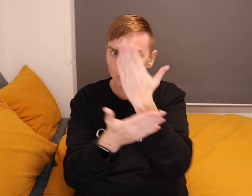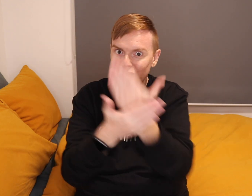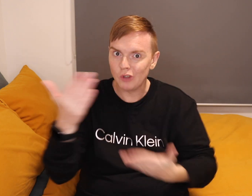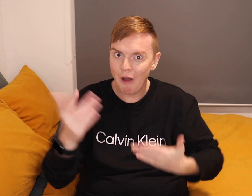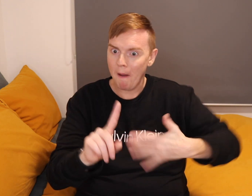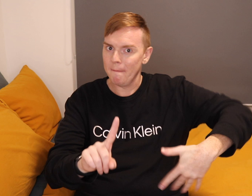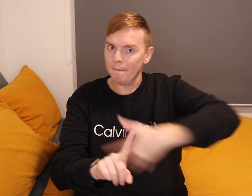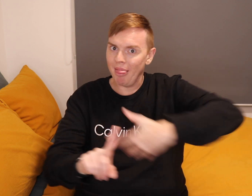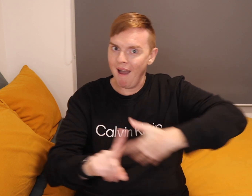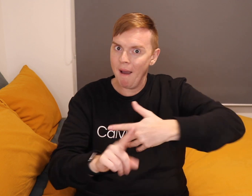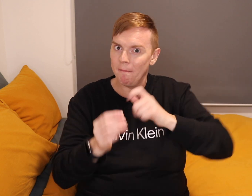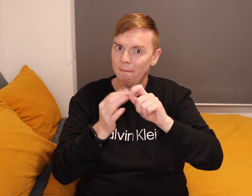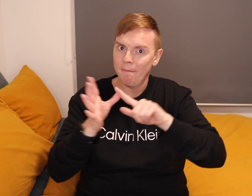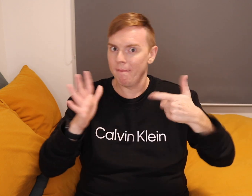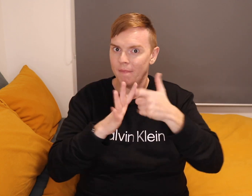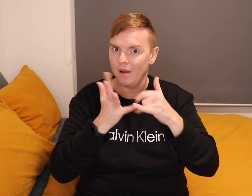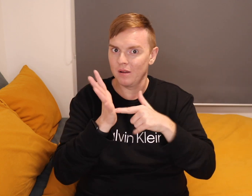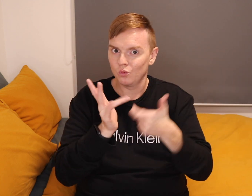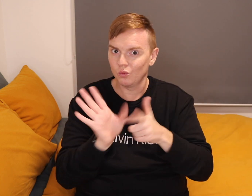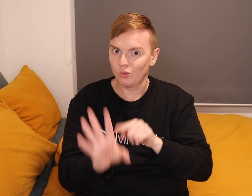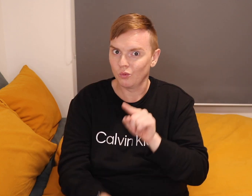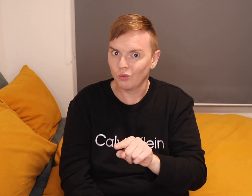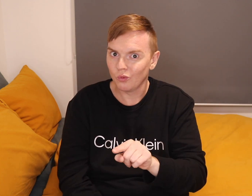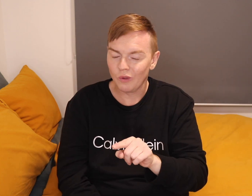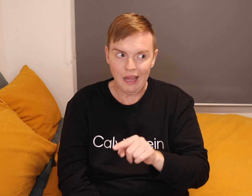stories behind the background. Backstory.